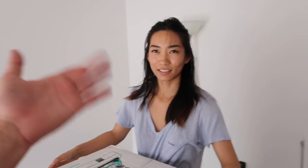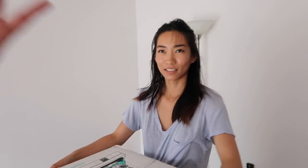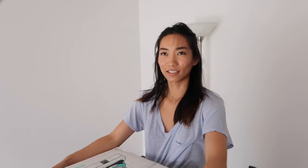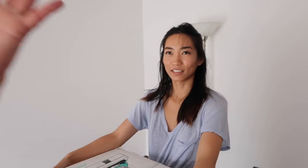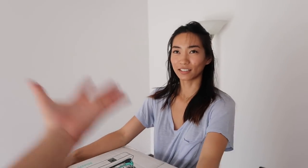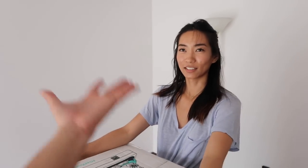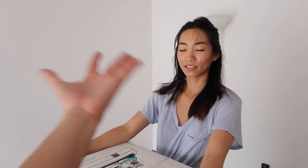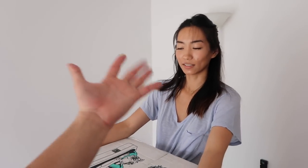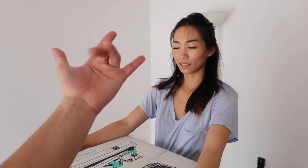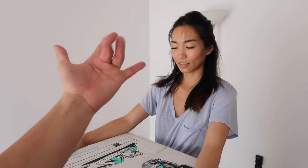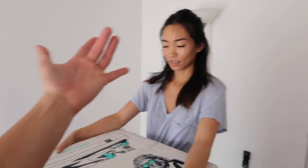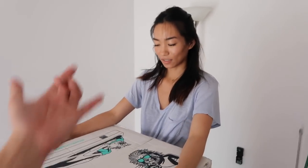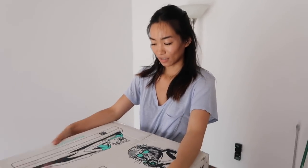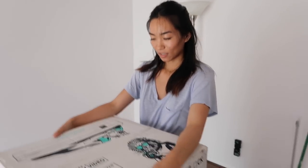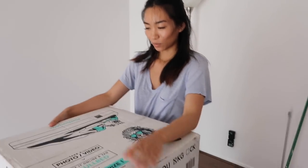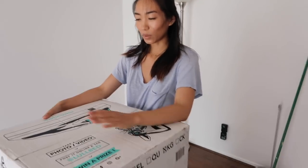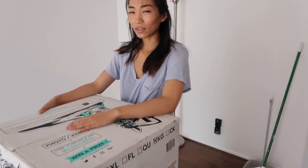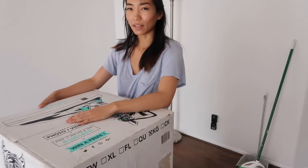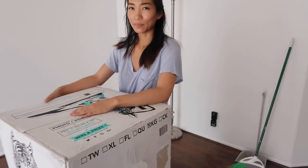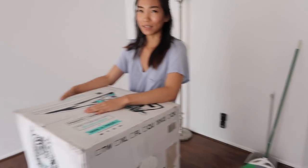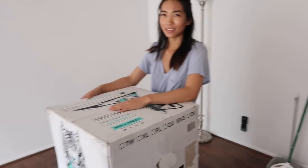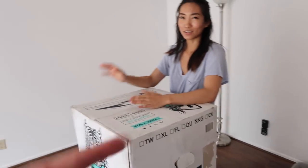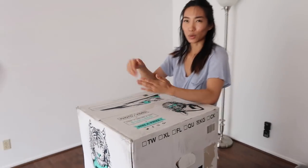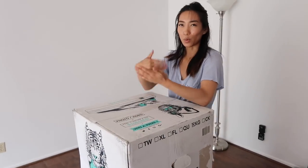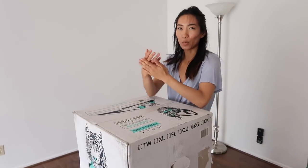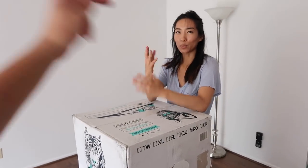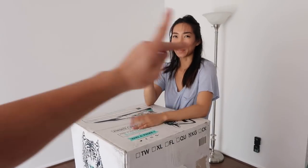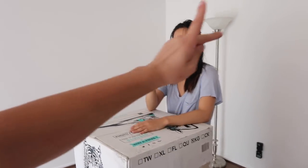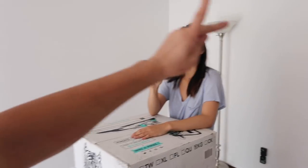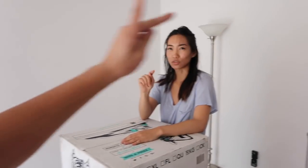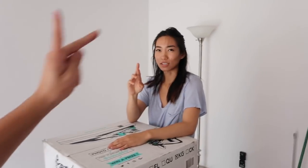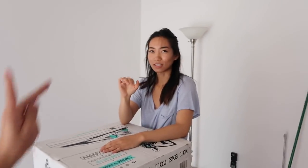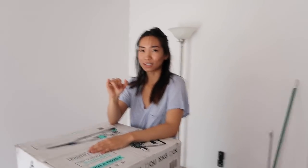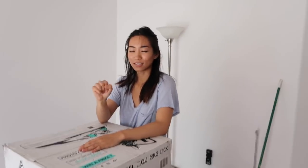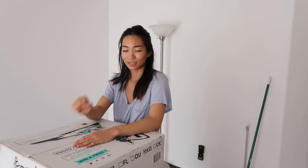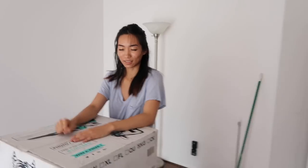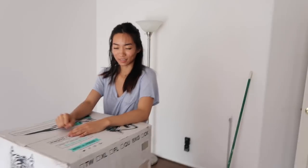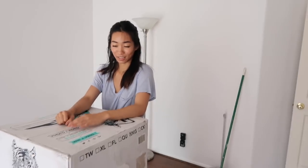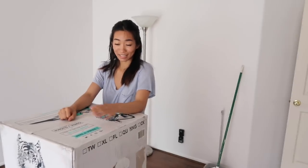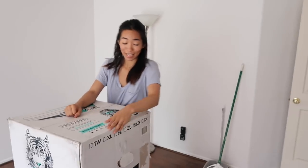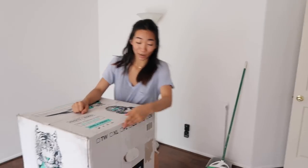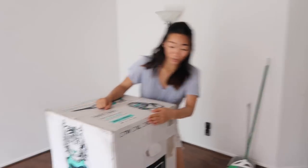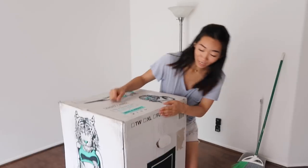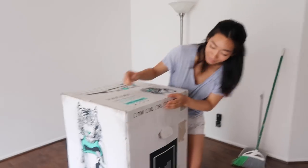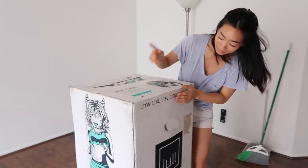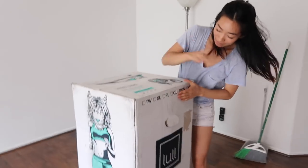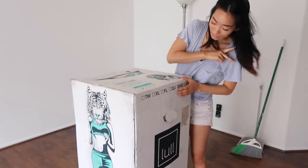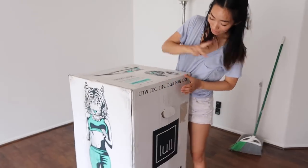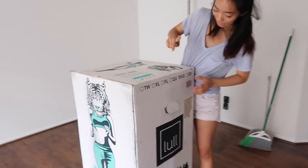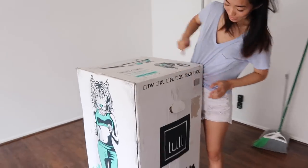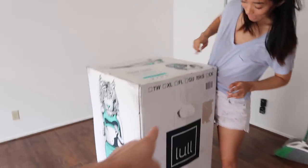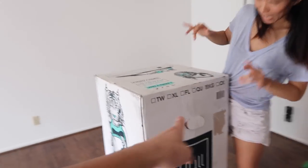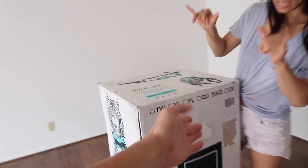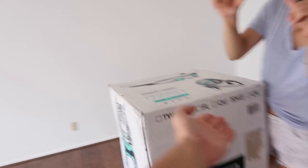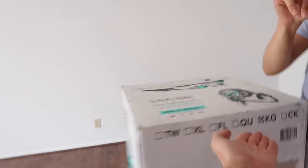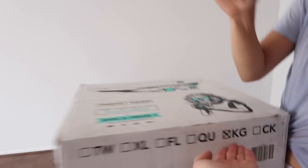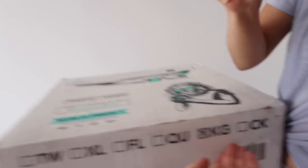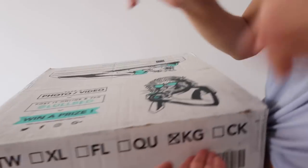R: why is it soo heavy?! R: because it's a KING bed!!! E: Well I mean there's a whole mattress Yeah! We got a King size